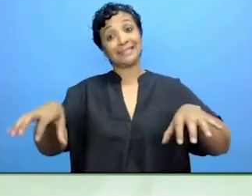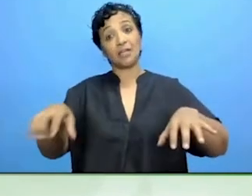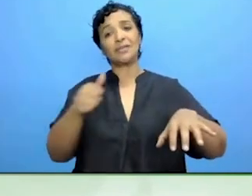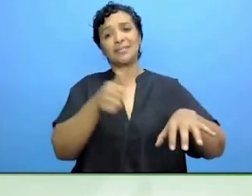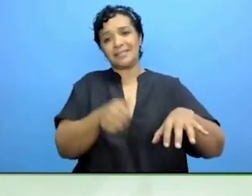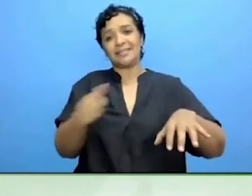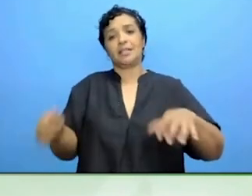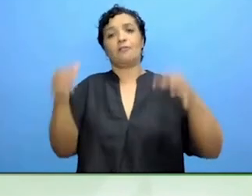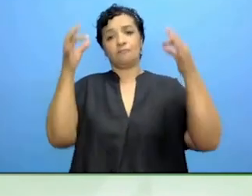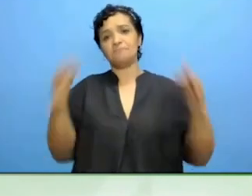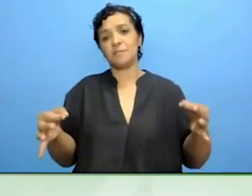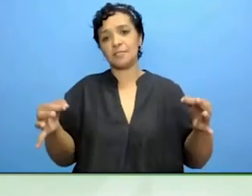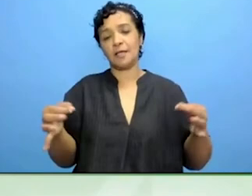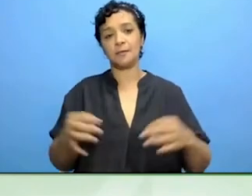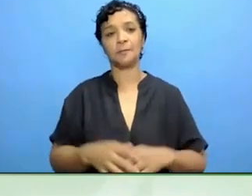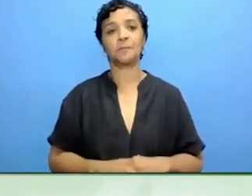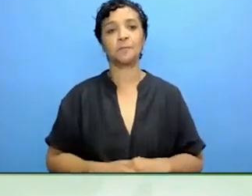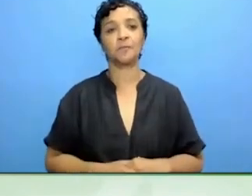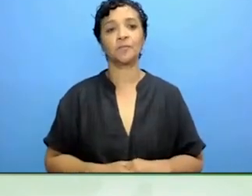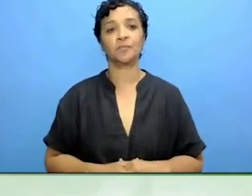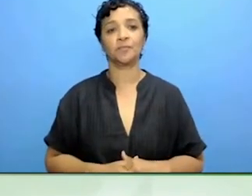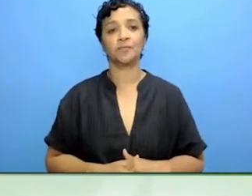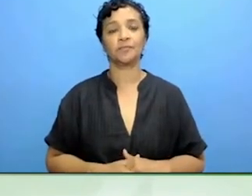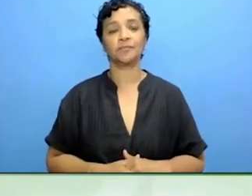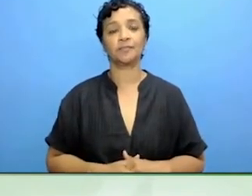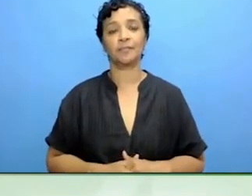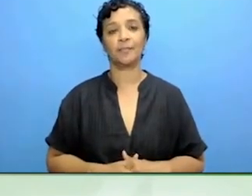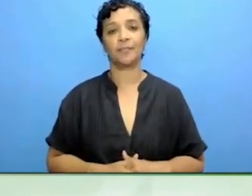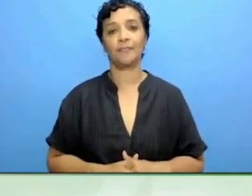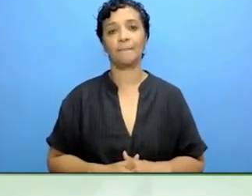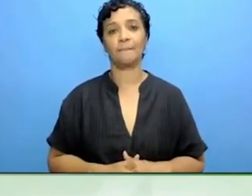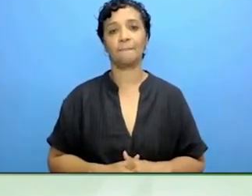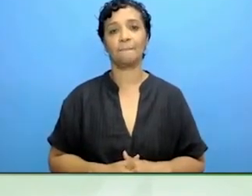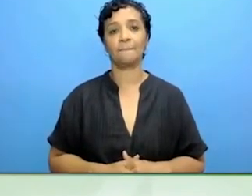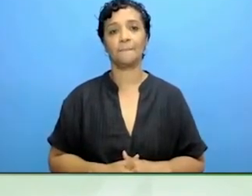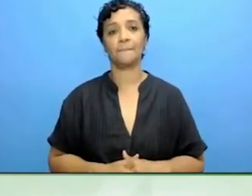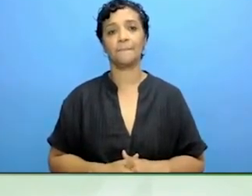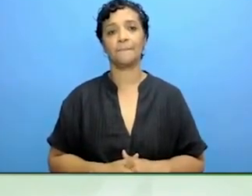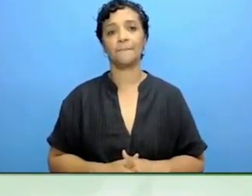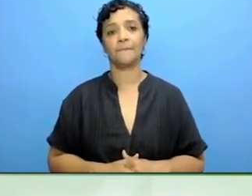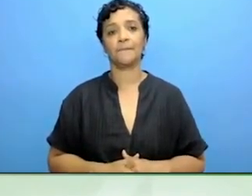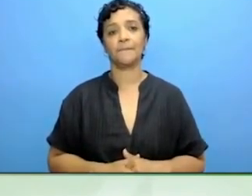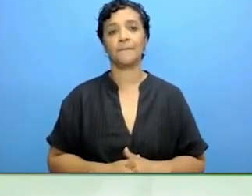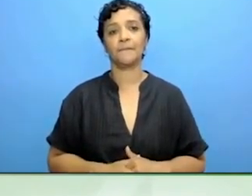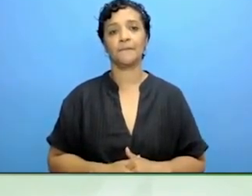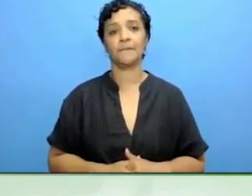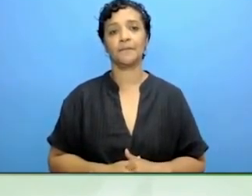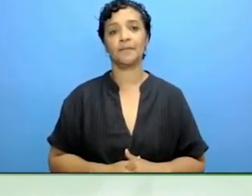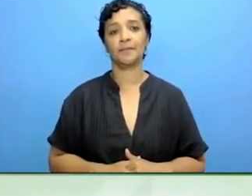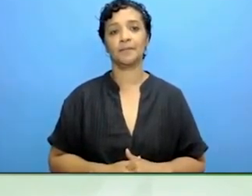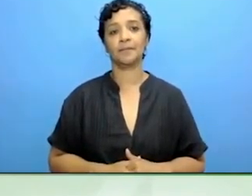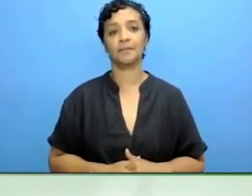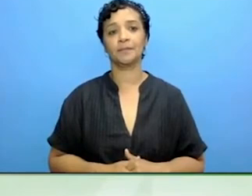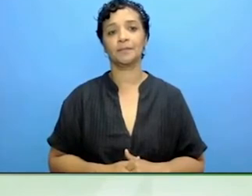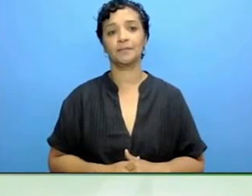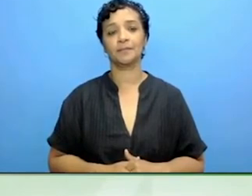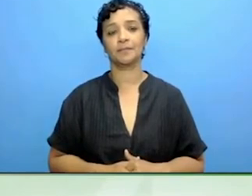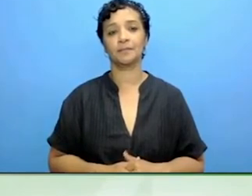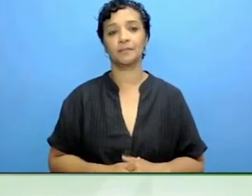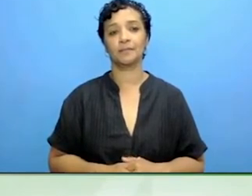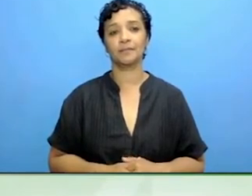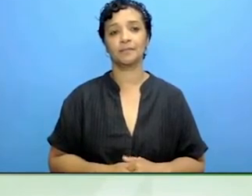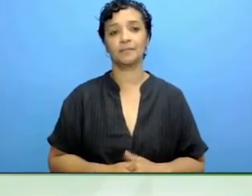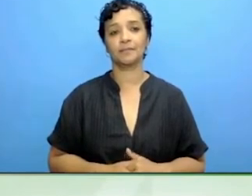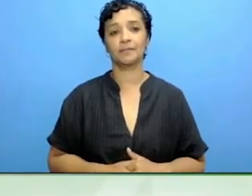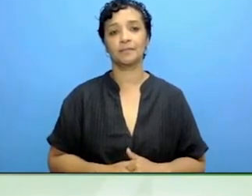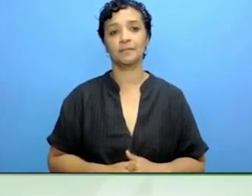If we try to make a connection also with how this ICT aspect,